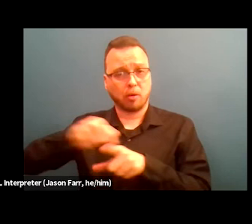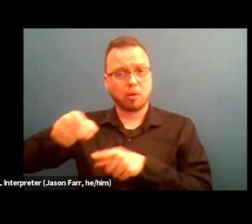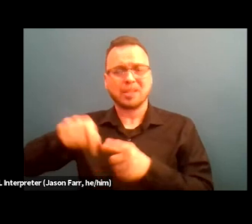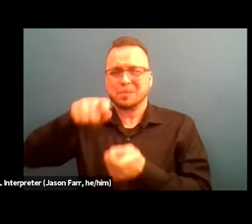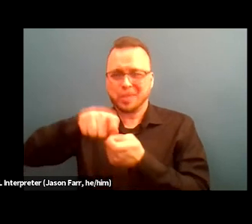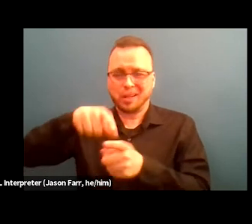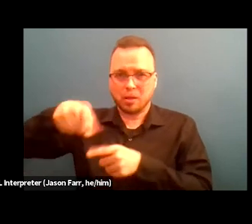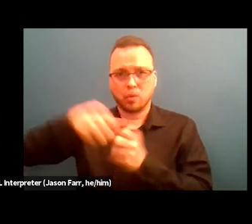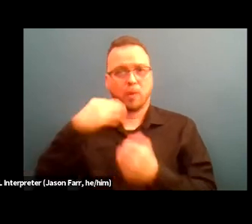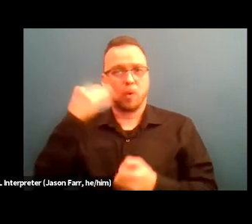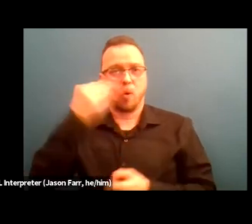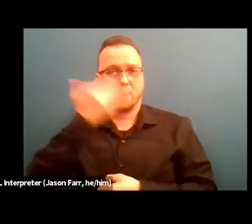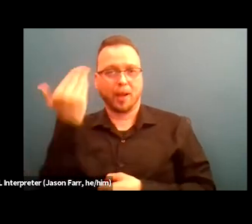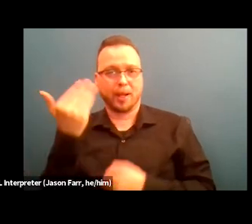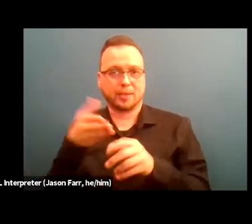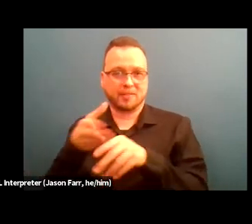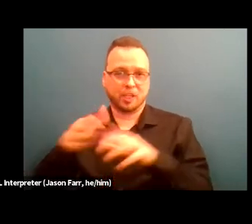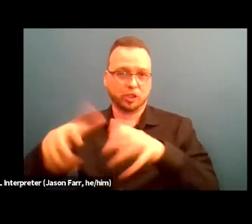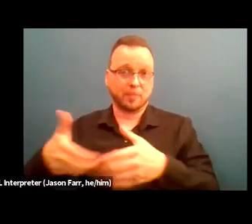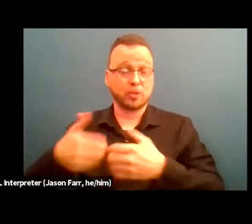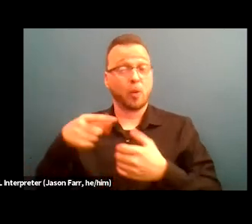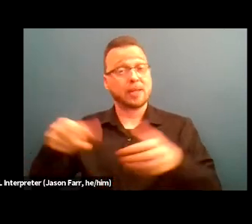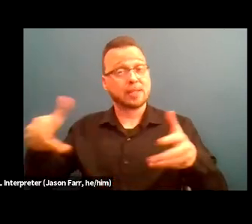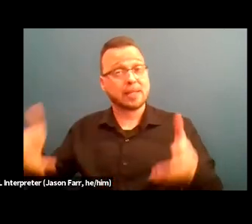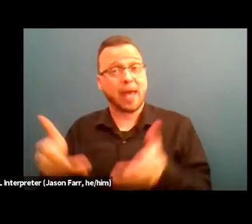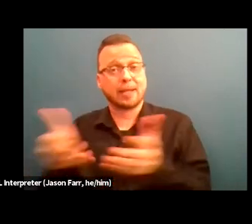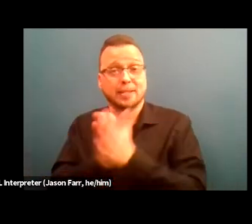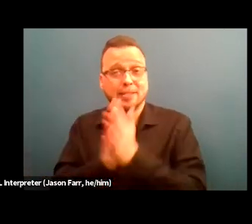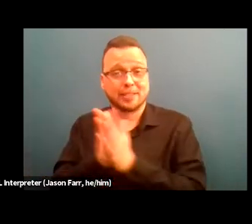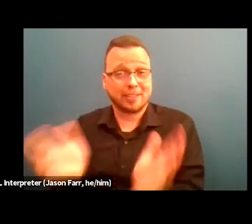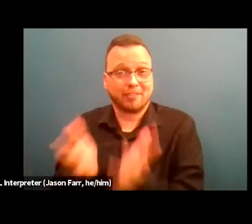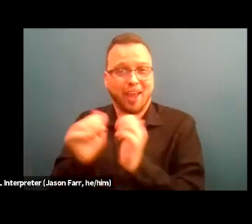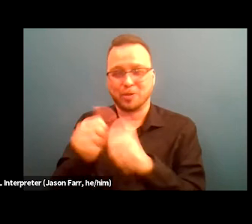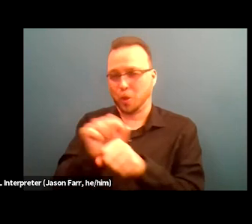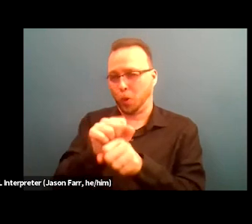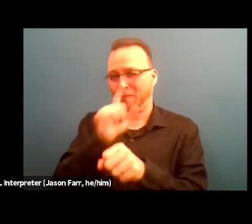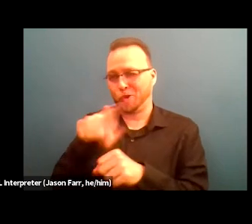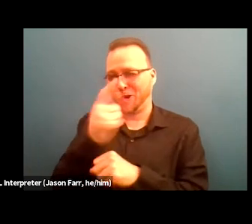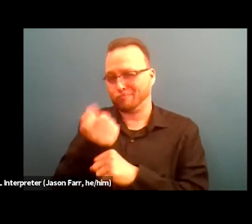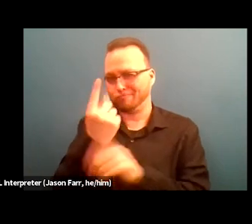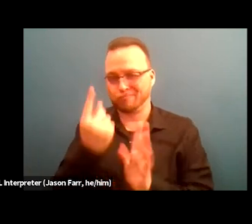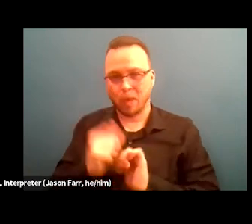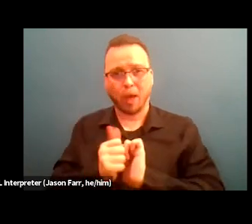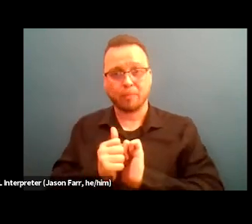So this is incentive the way it works for context, if someone, so upon someone applying for a position,